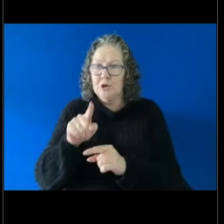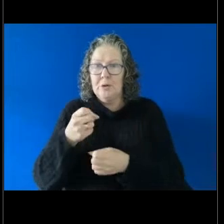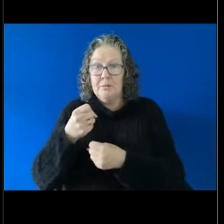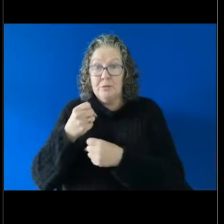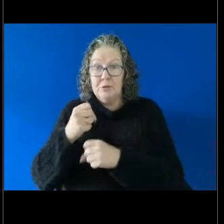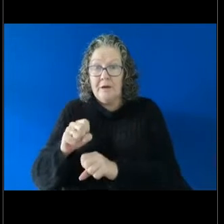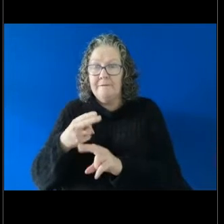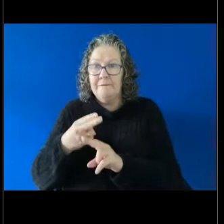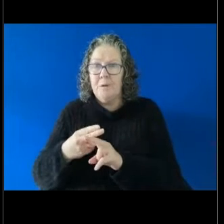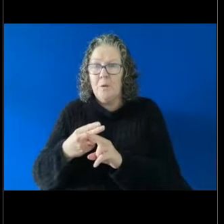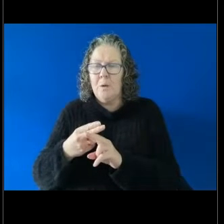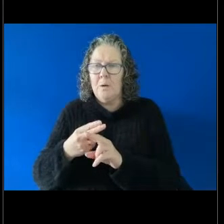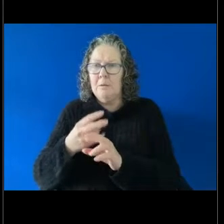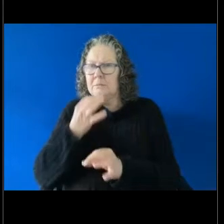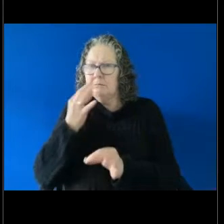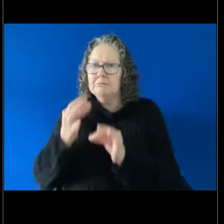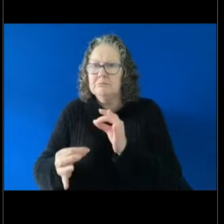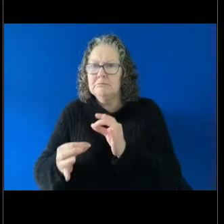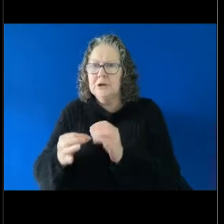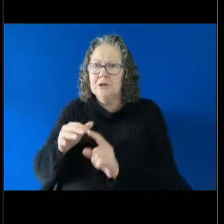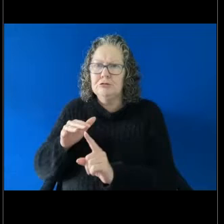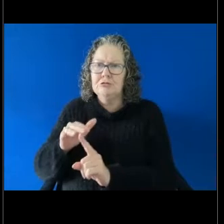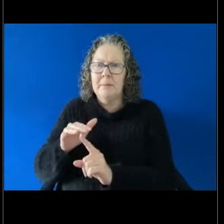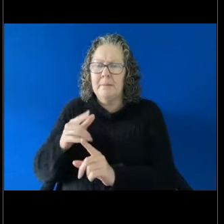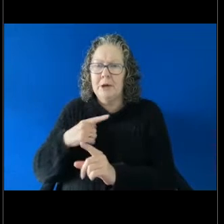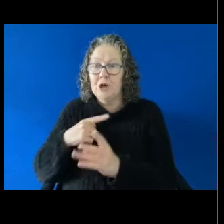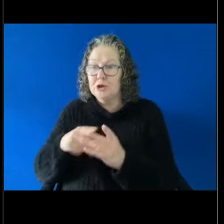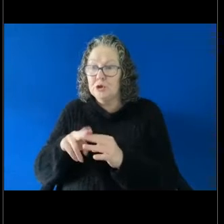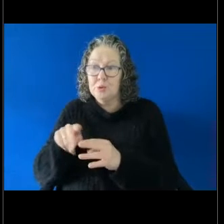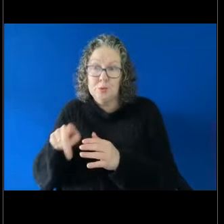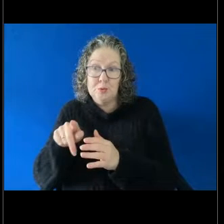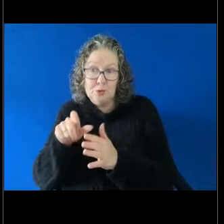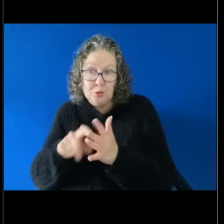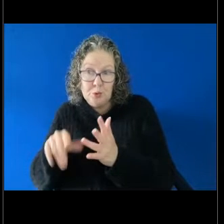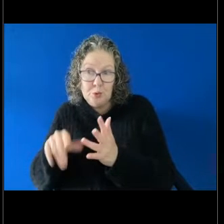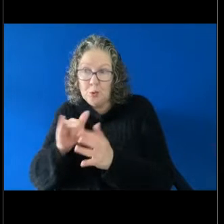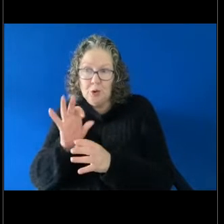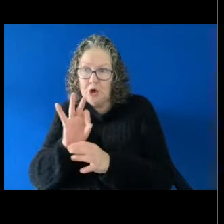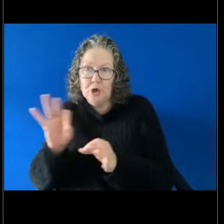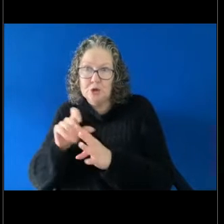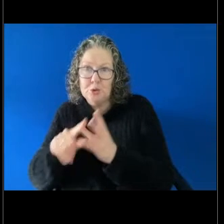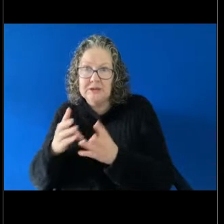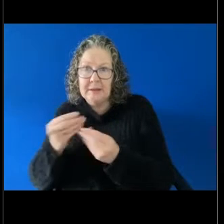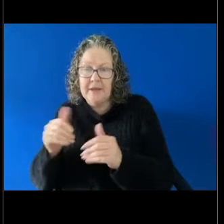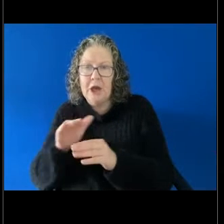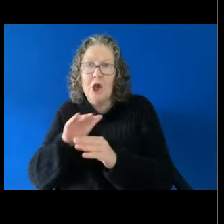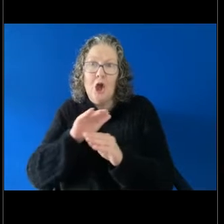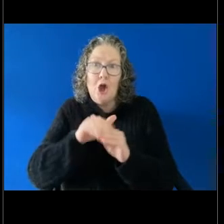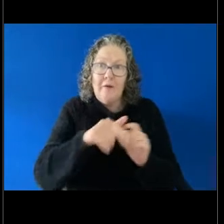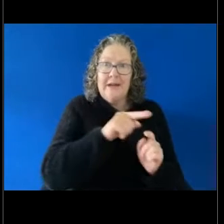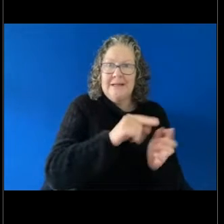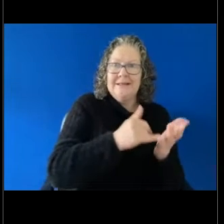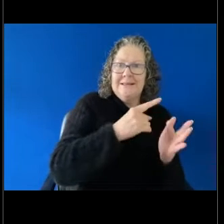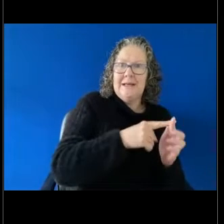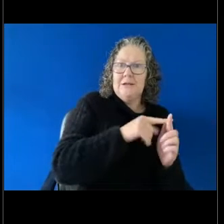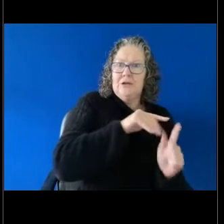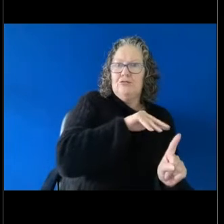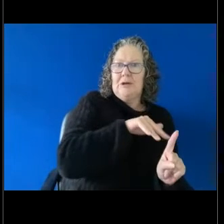of action taken or not taken in relation to sexual harassment. So it also includes